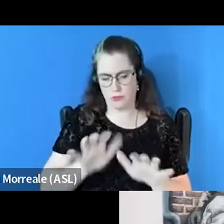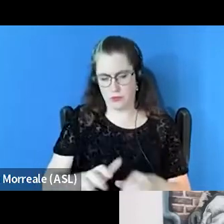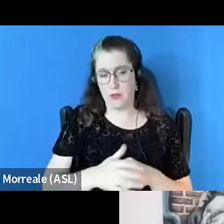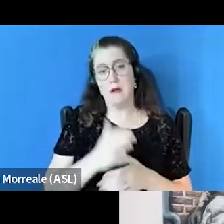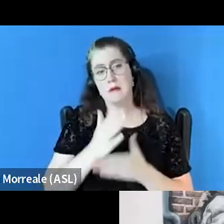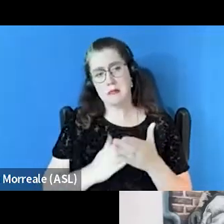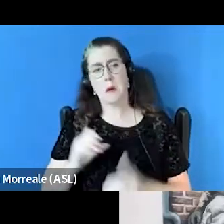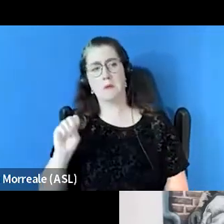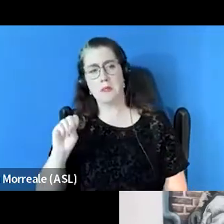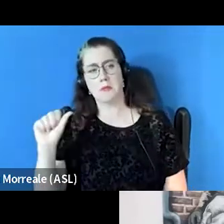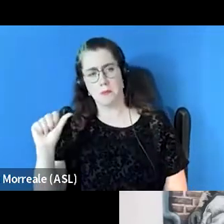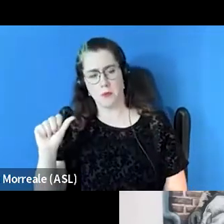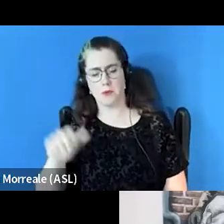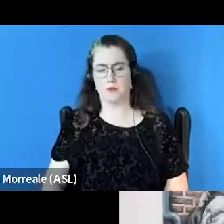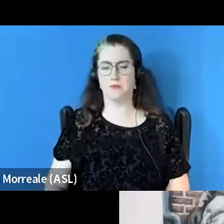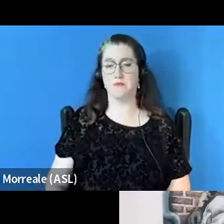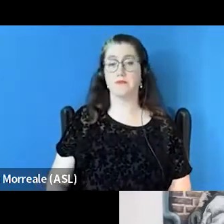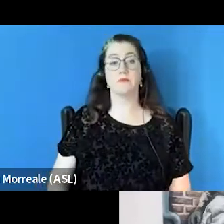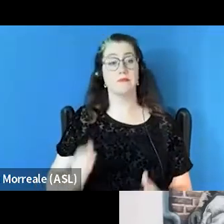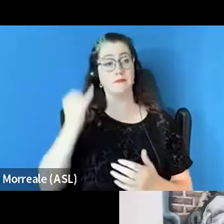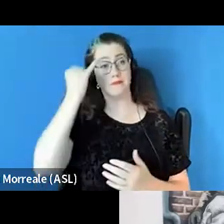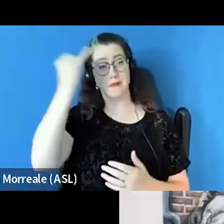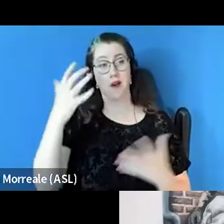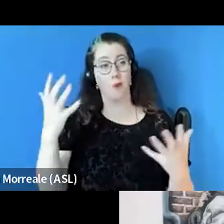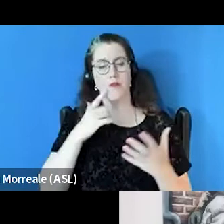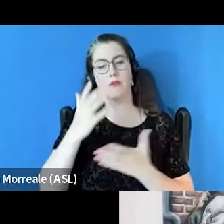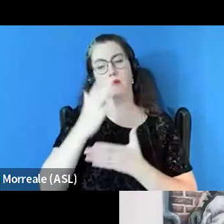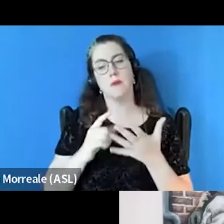So the idea is to take those individuals from streets